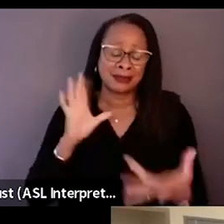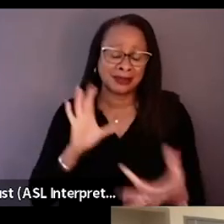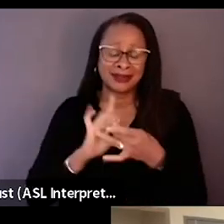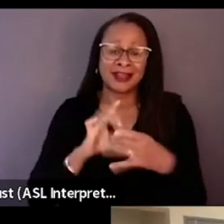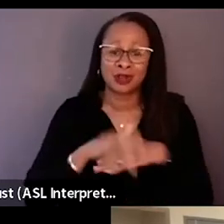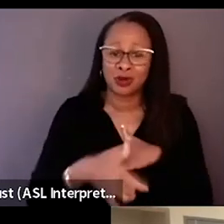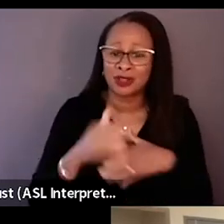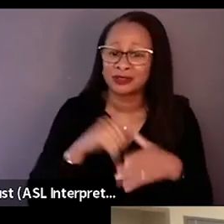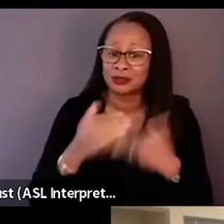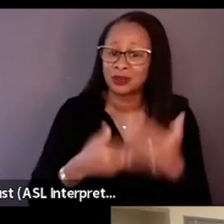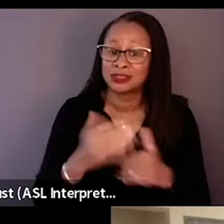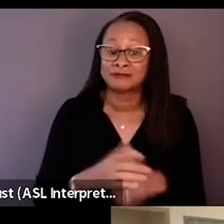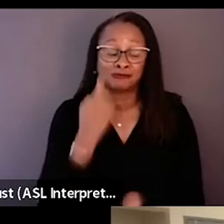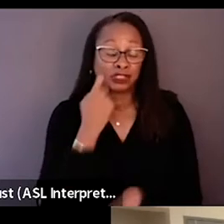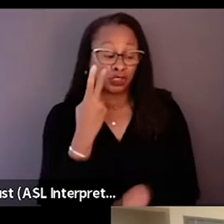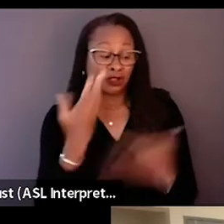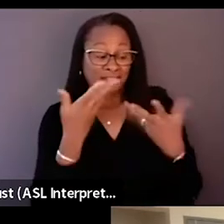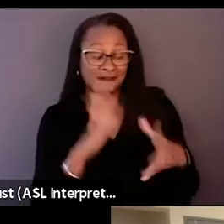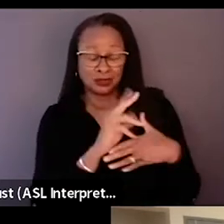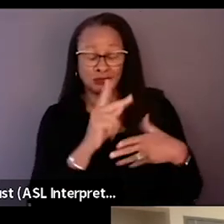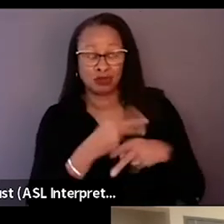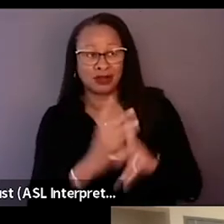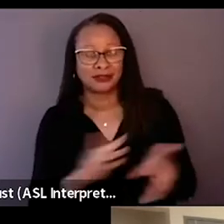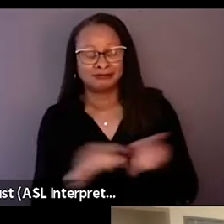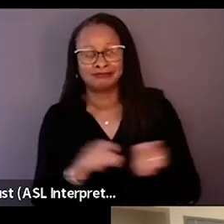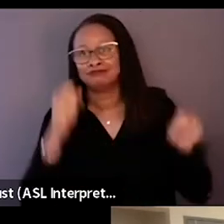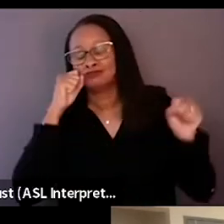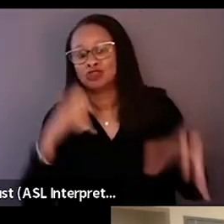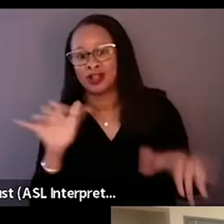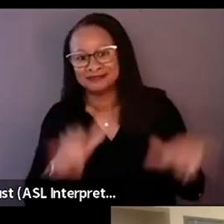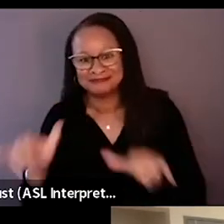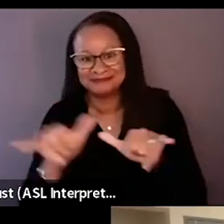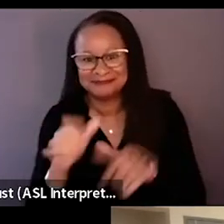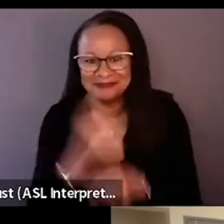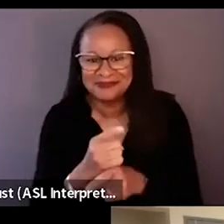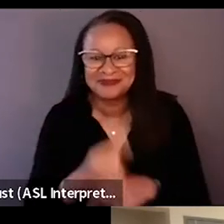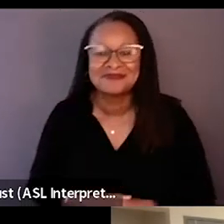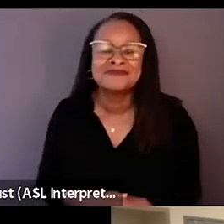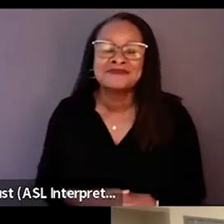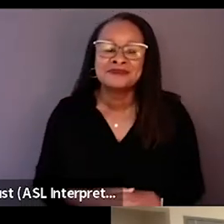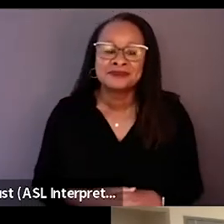And recently I saw the finished product and was blown away, as I'm sure all of you are. But to tell...